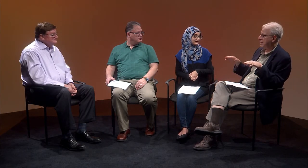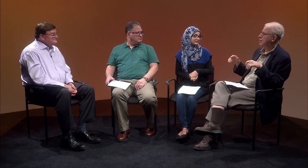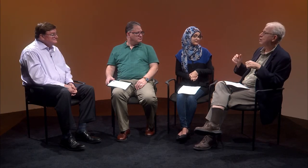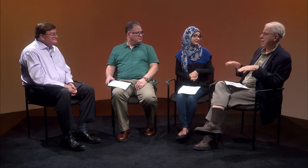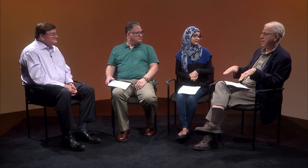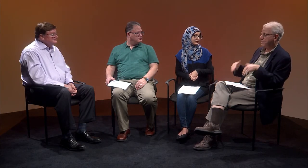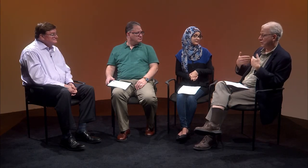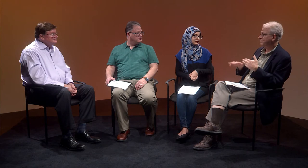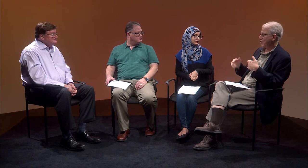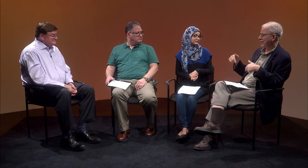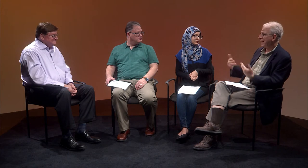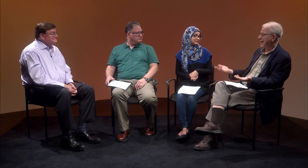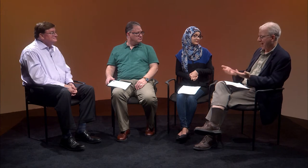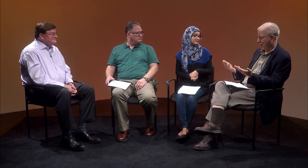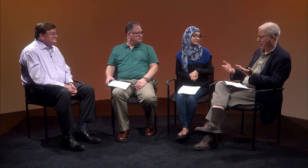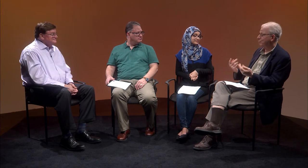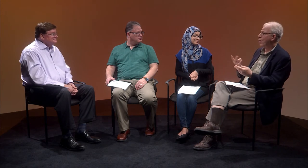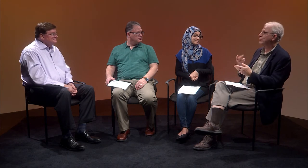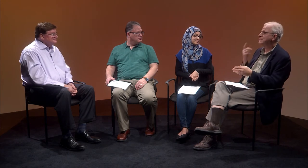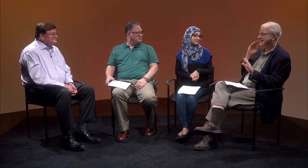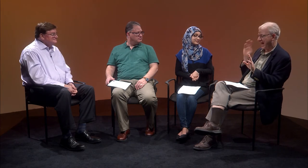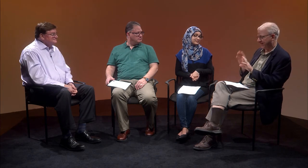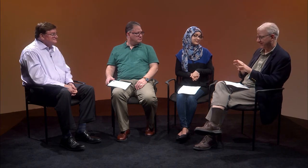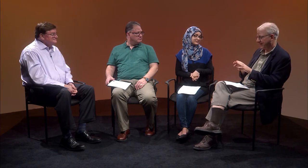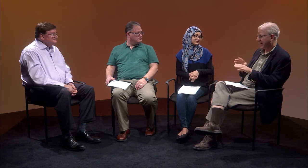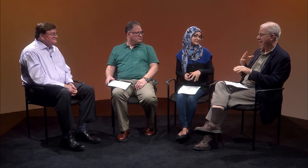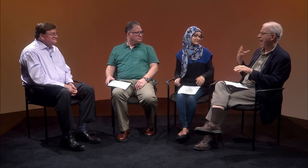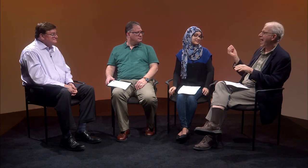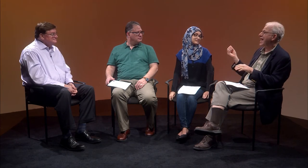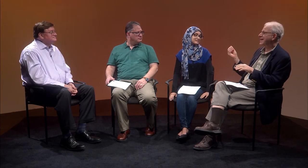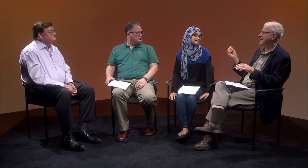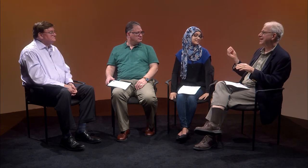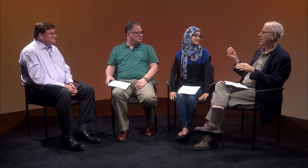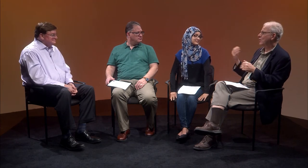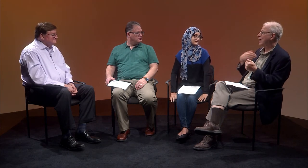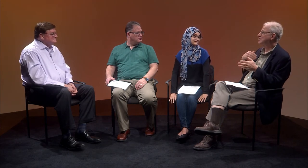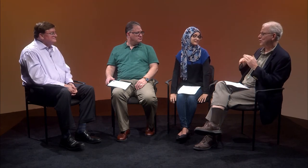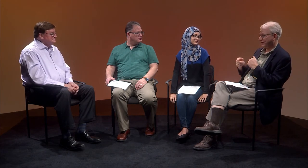[Interpreter] I have two deaf children that were born and raised here.